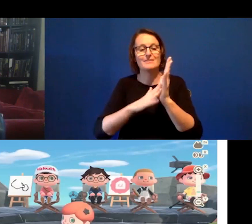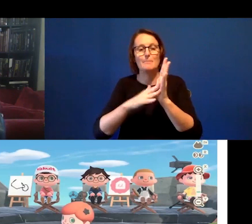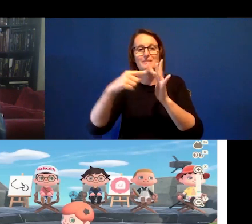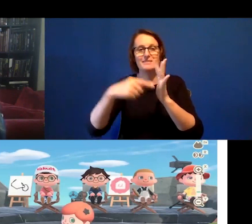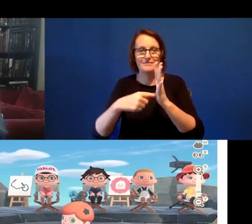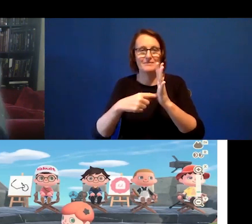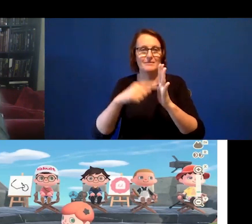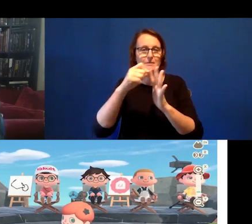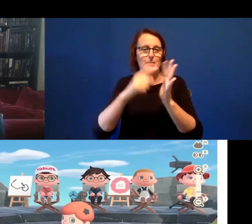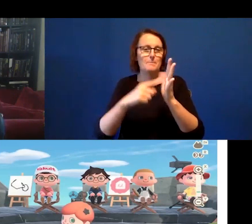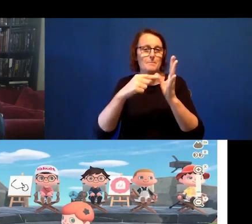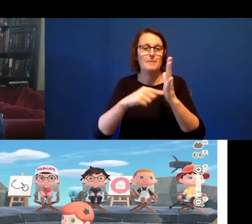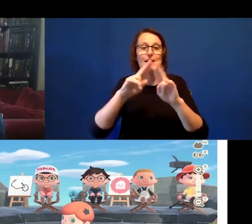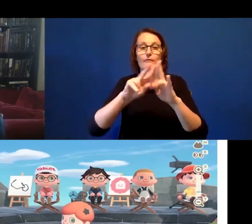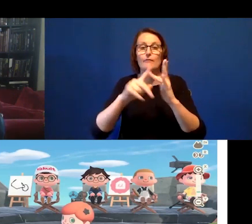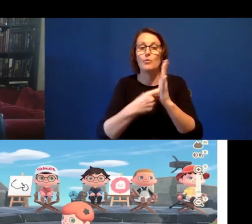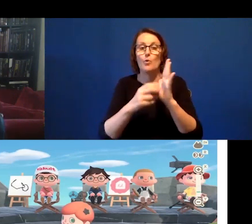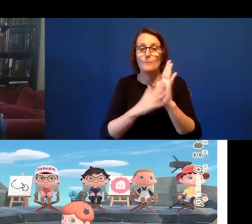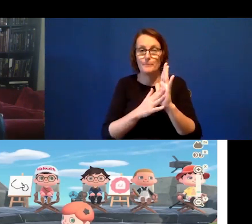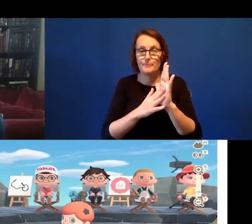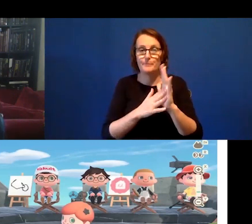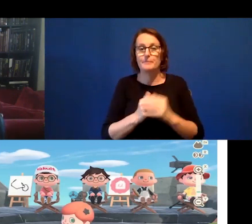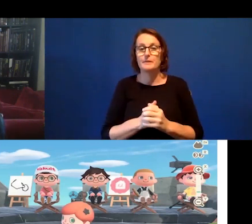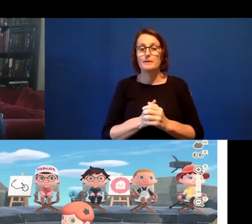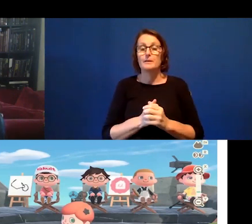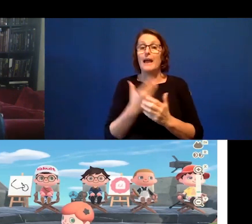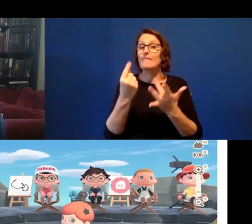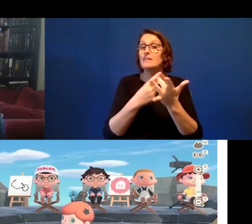couple of examples are the little Lunches online in which Arts Front